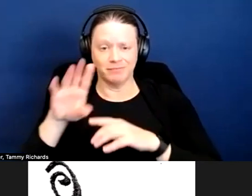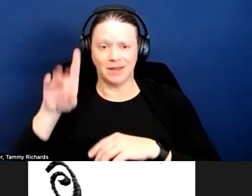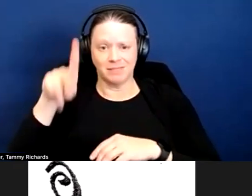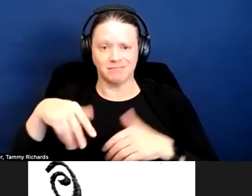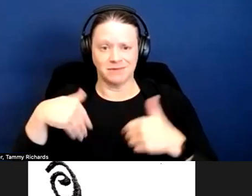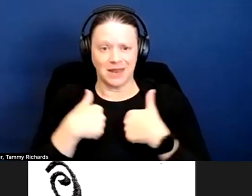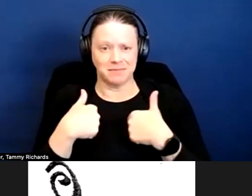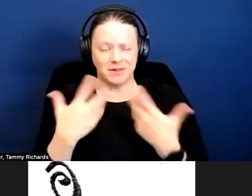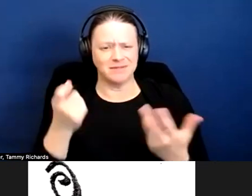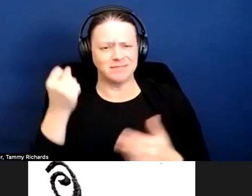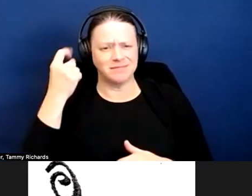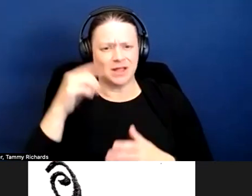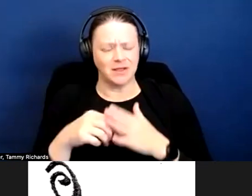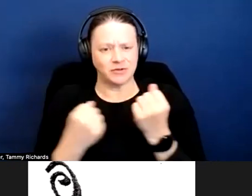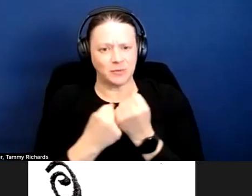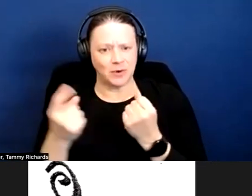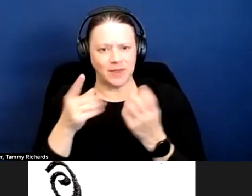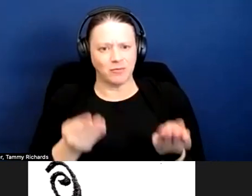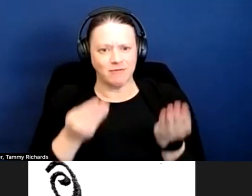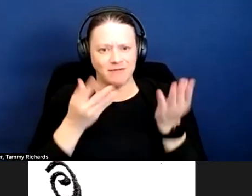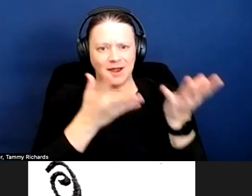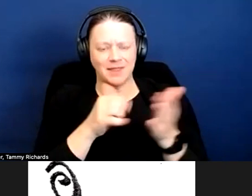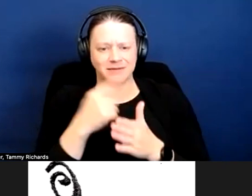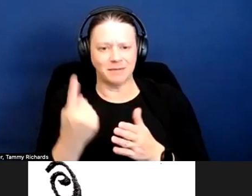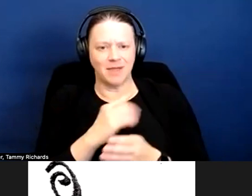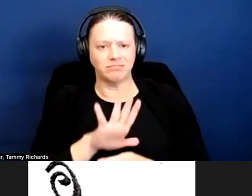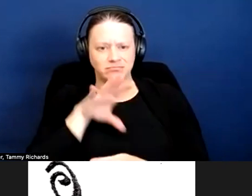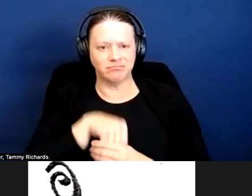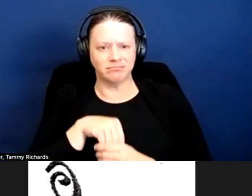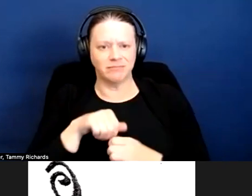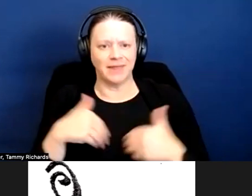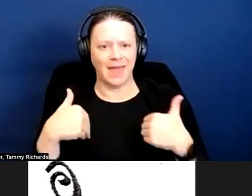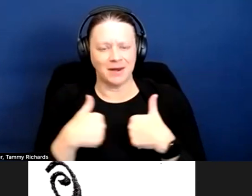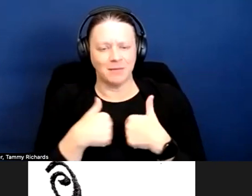'Cause the support that they provide is something that is inherent for animals to provide, which